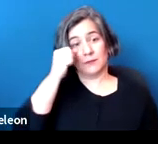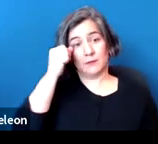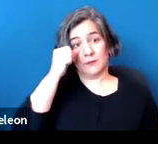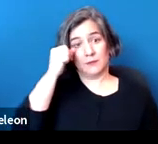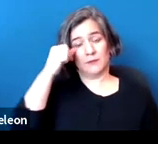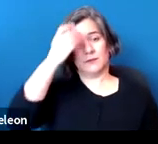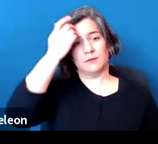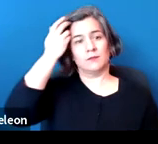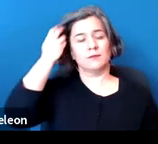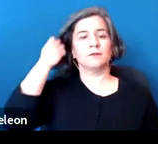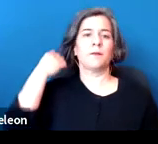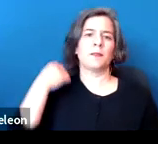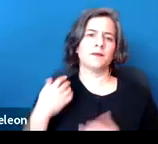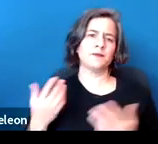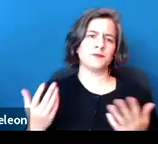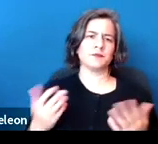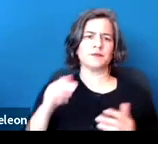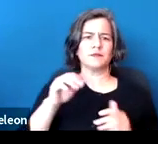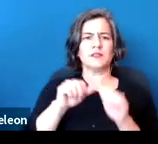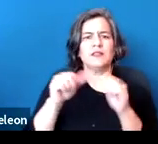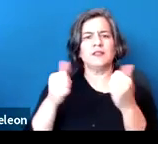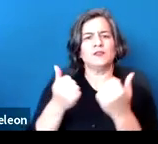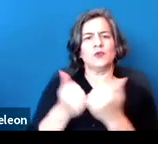So this association protection idea is the idea that,